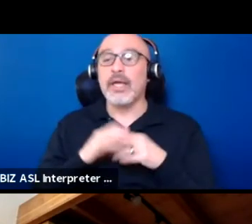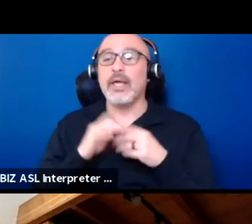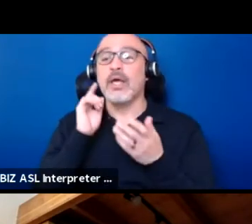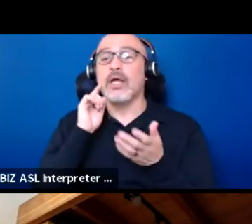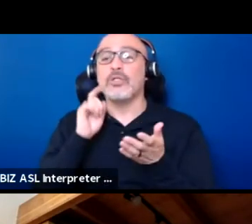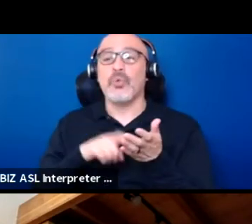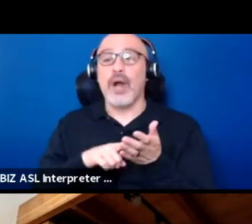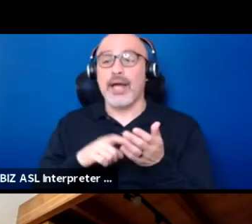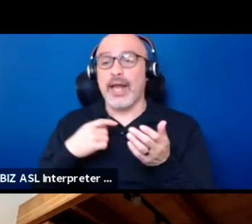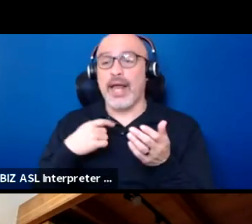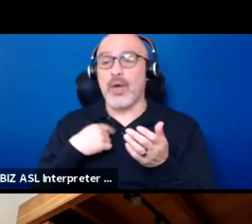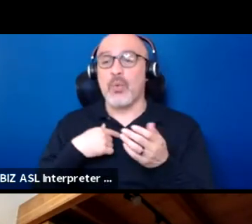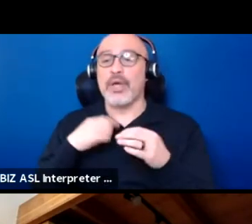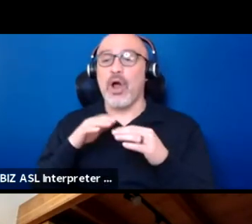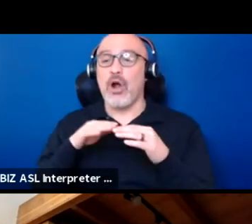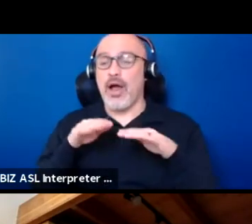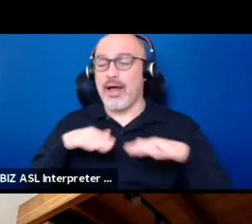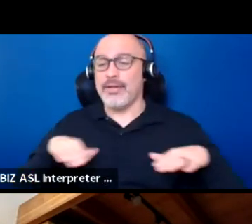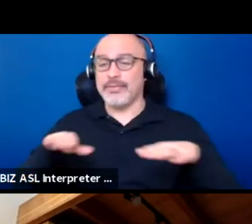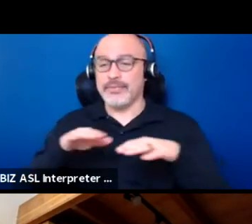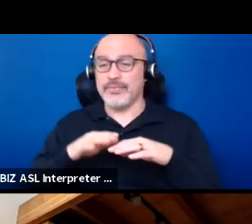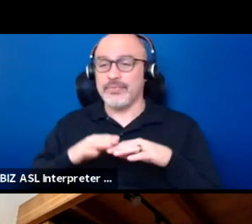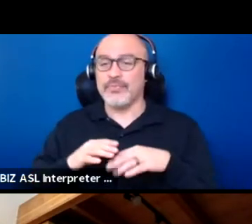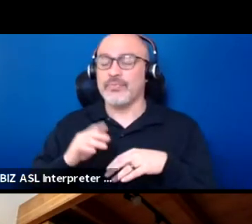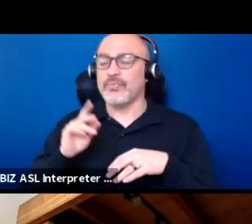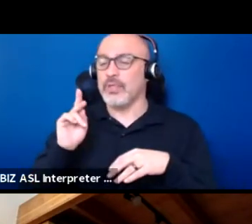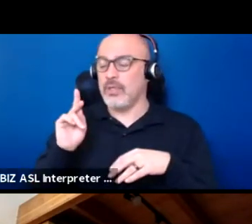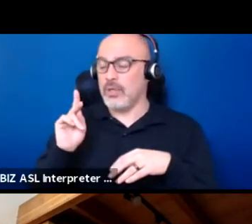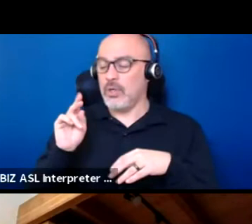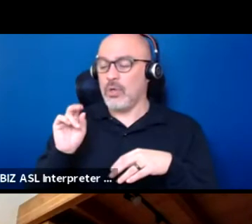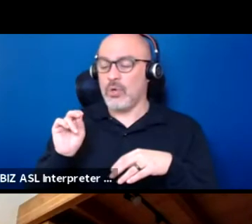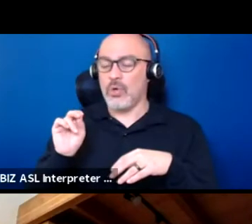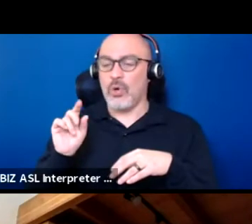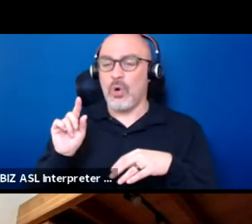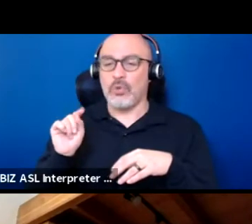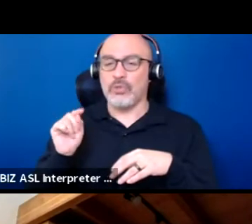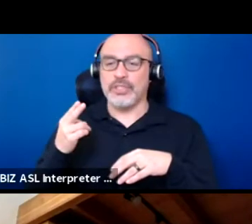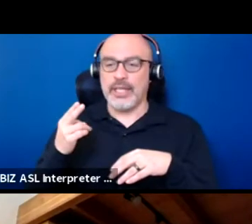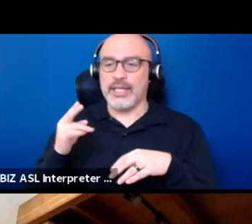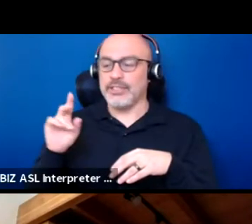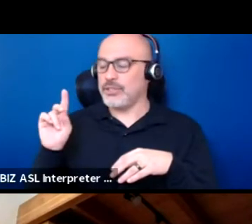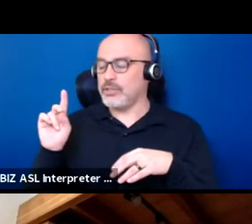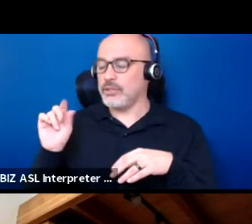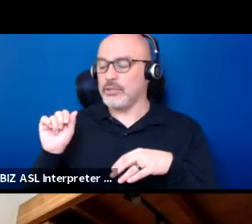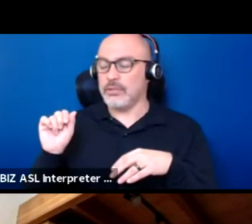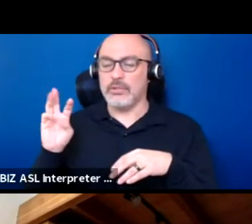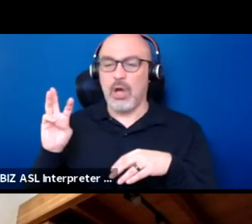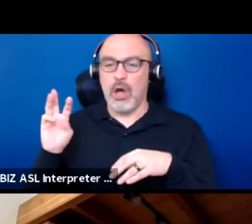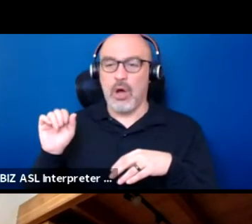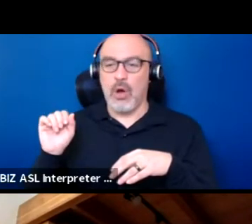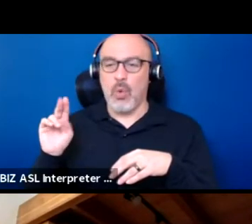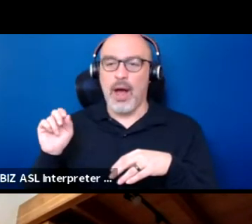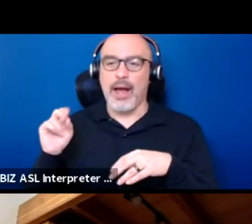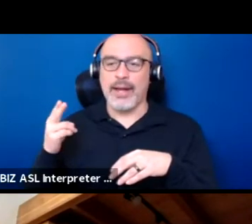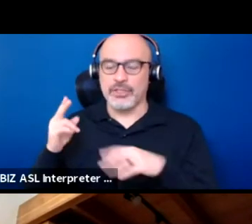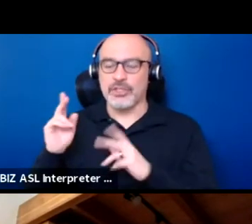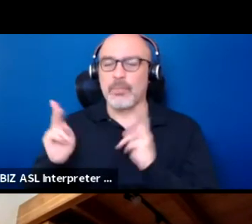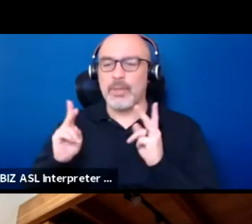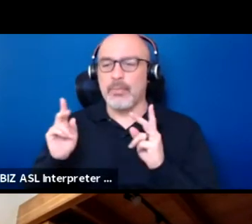that we're on to the traditional land of the coast Salish people including the Duwamish people, past and present, many other tribes, local too,